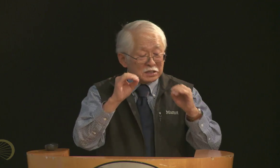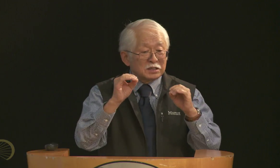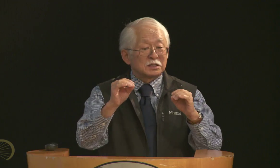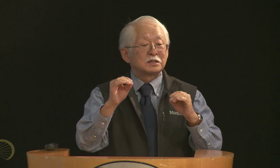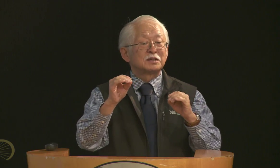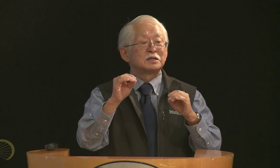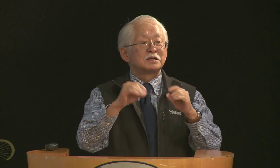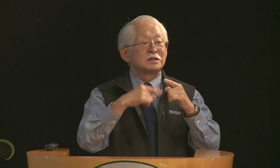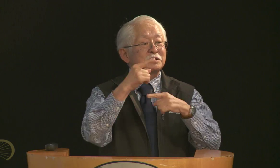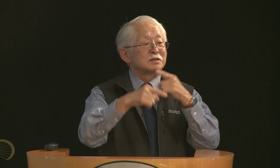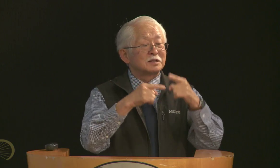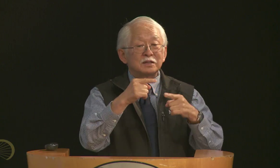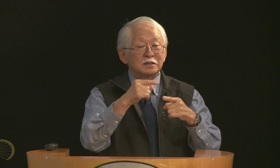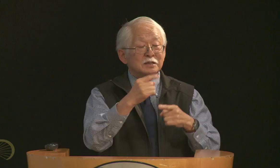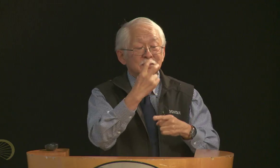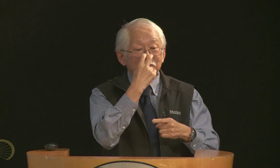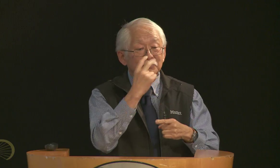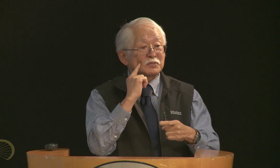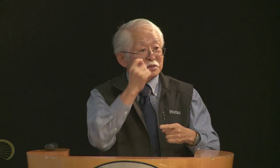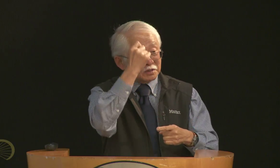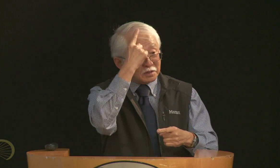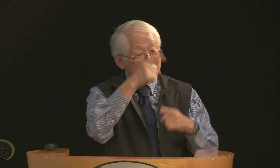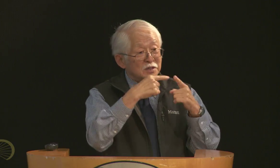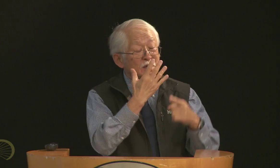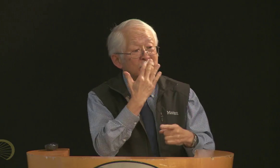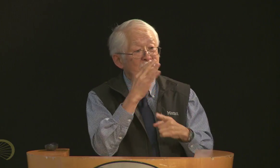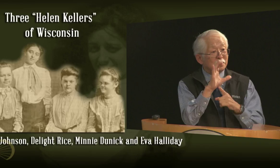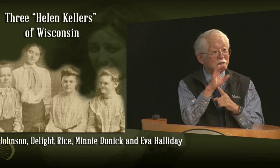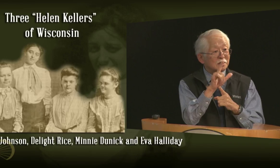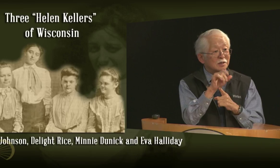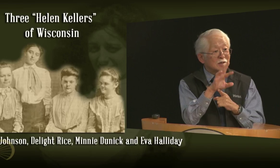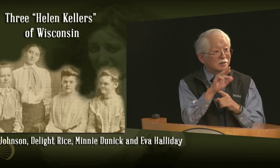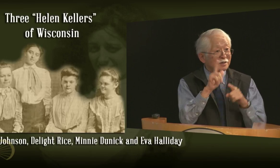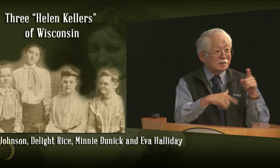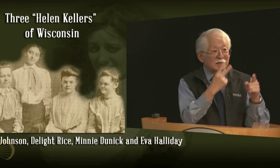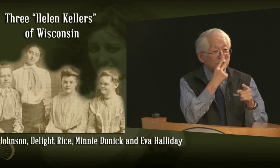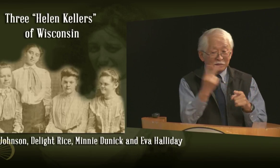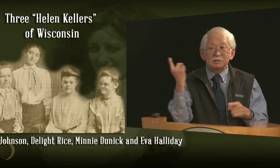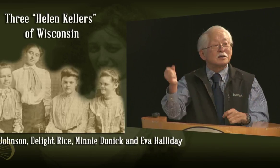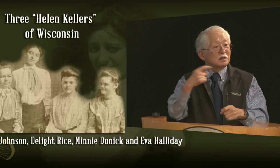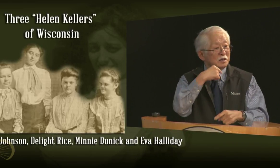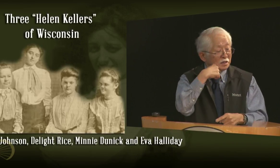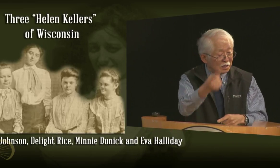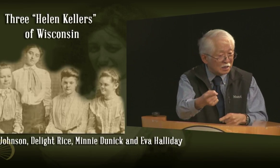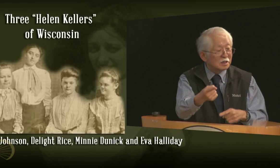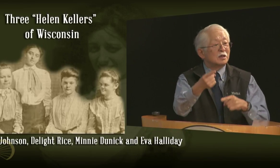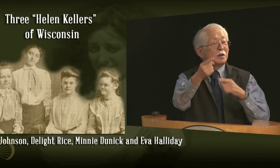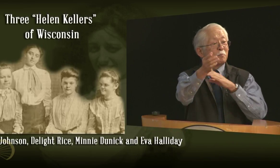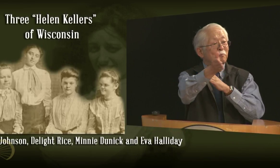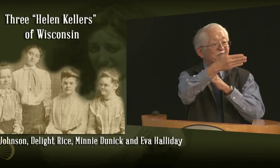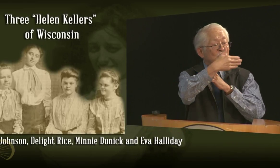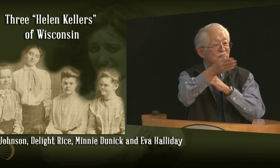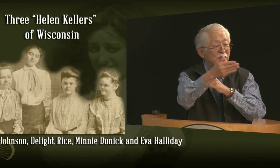one teacher with three students; I don't know how she did it, it was amazing, but, uh, she wasn't sure if they could understand color